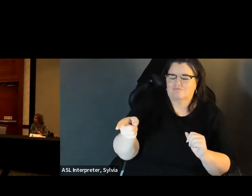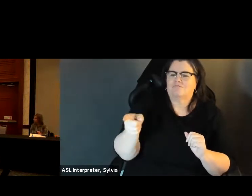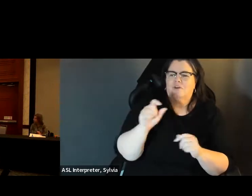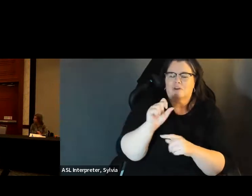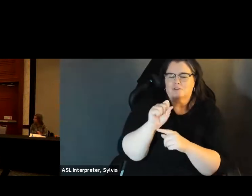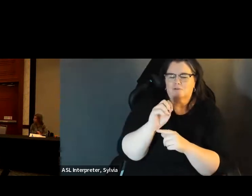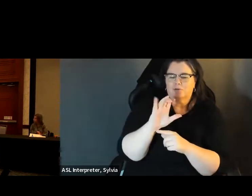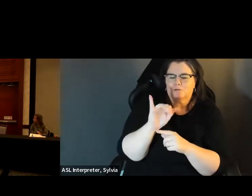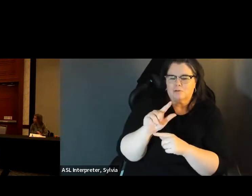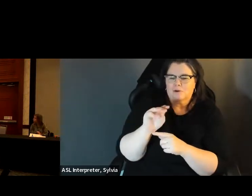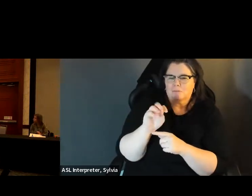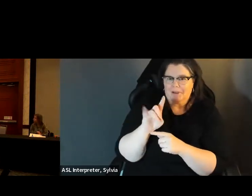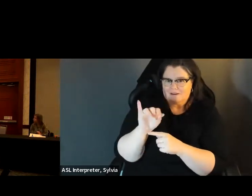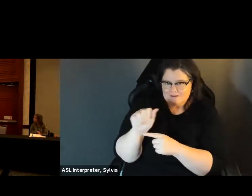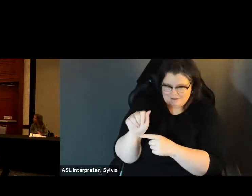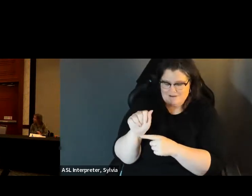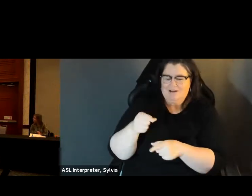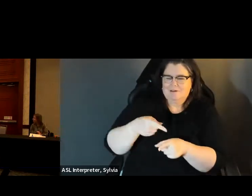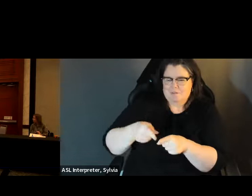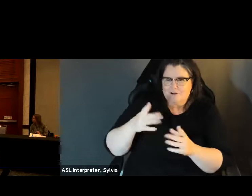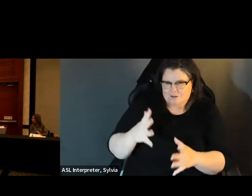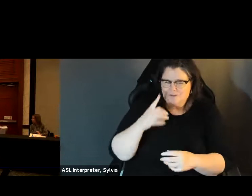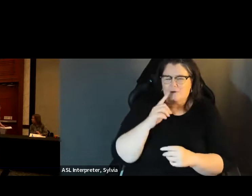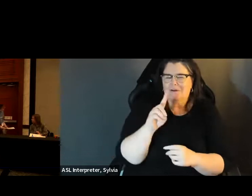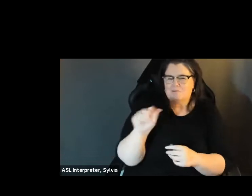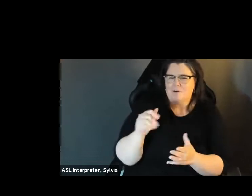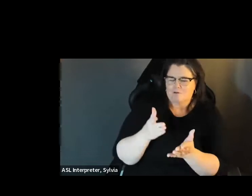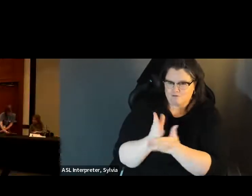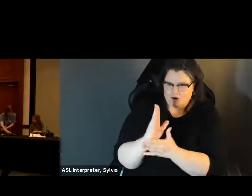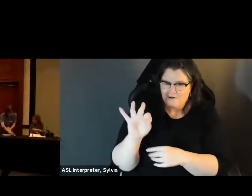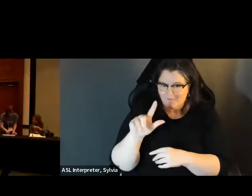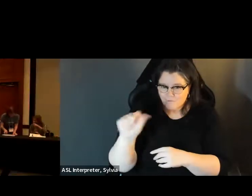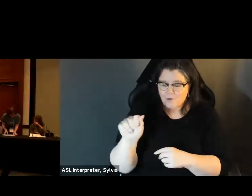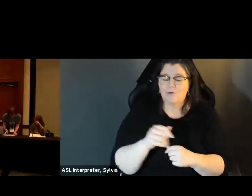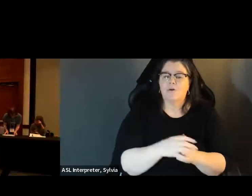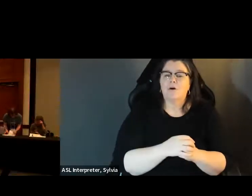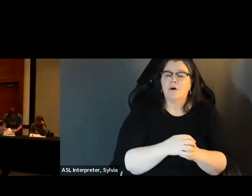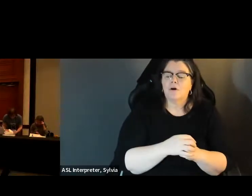Is Mattie Crawley? Maddie is social media and contact content specialist for disability rights, Florida, and a member of act vote. media and content specialist for disabilities rights